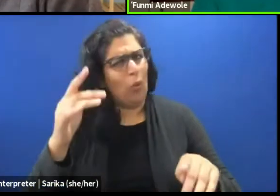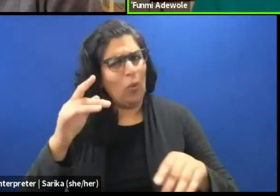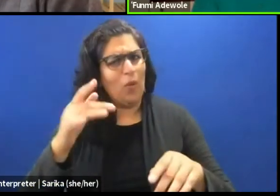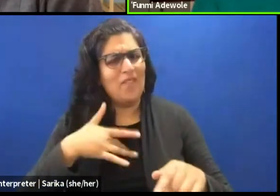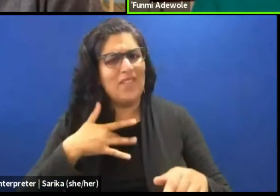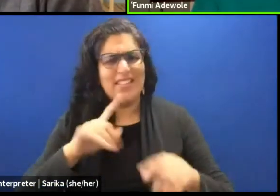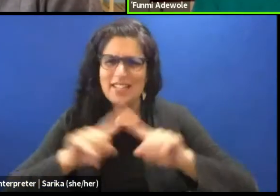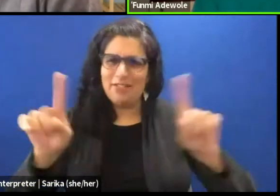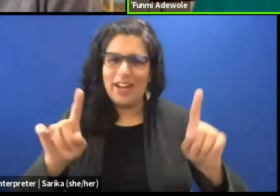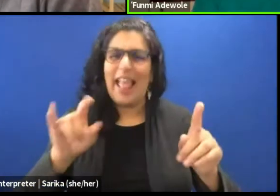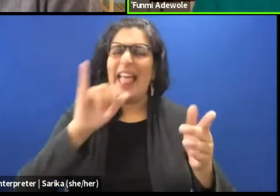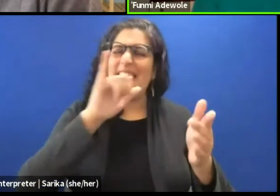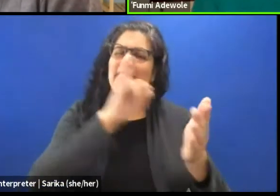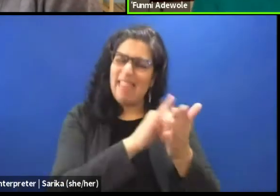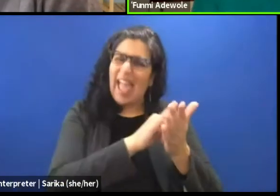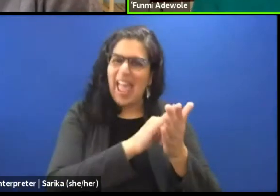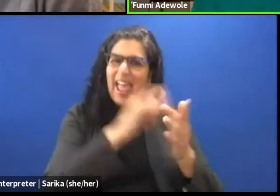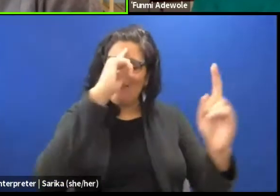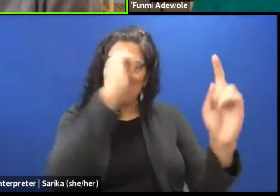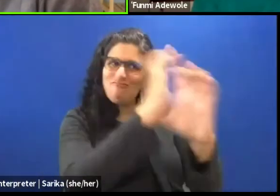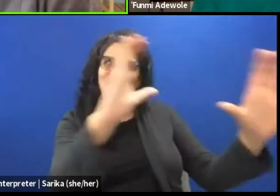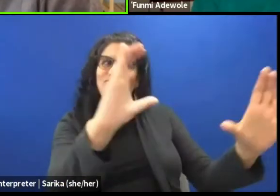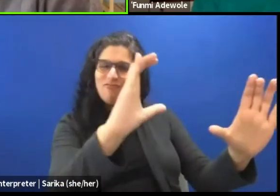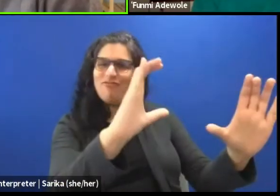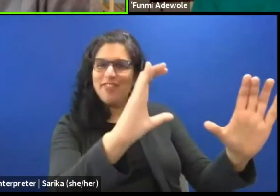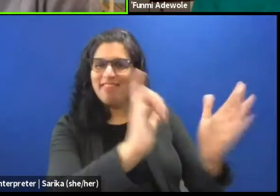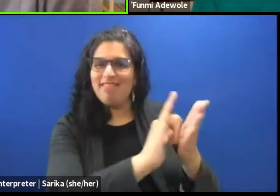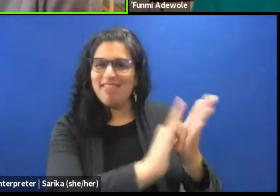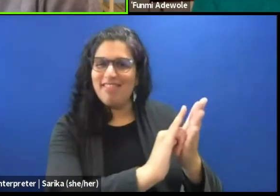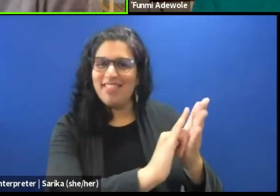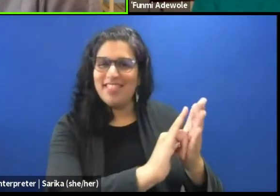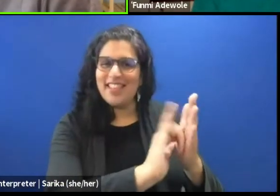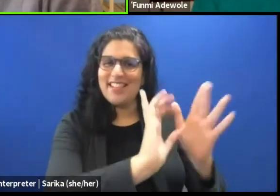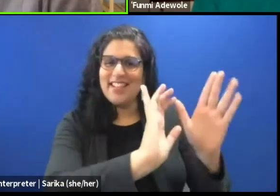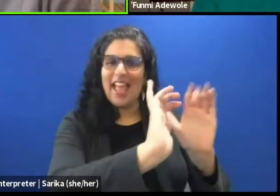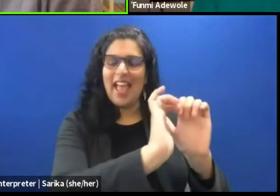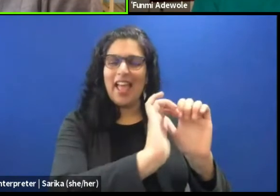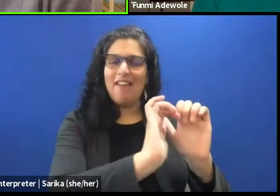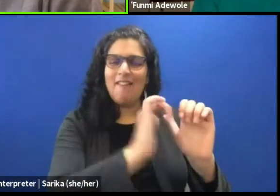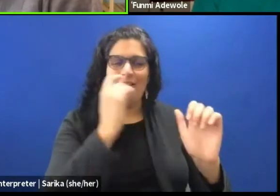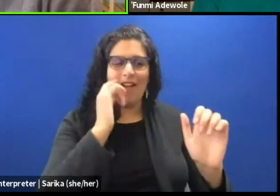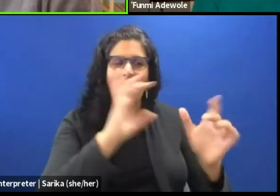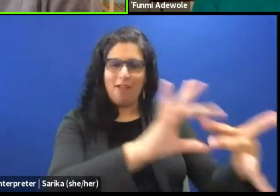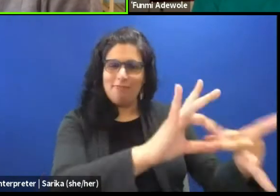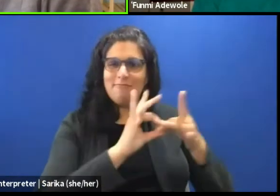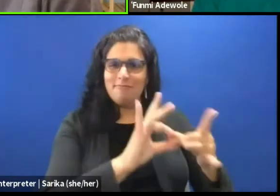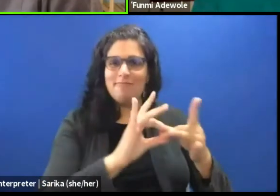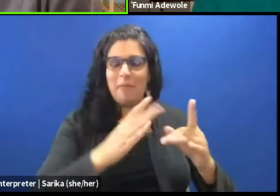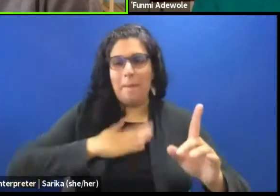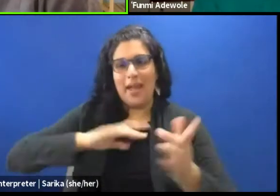And I think that for me that is the thing about that recognizing that its definition.